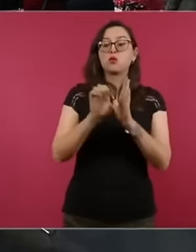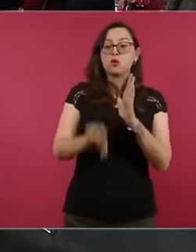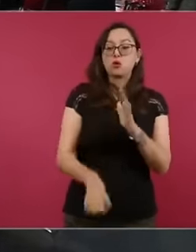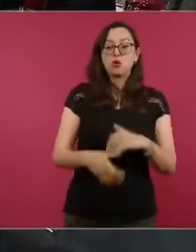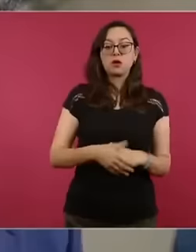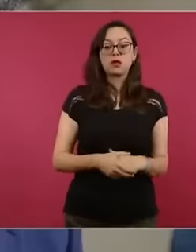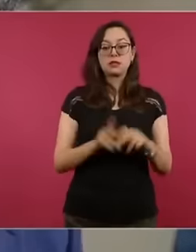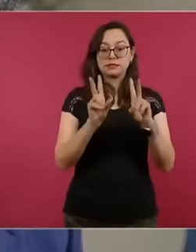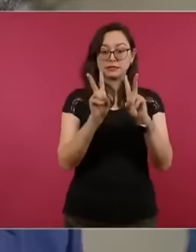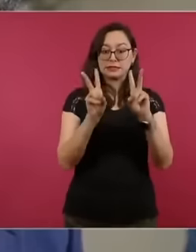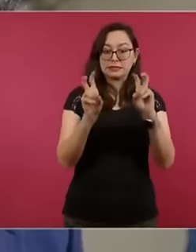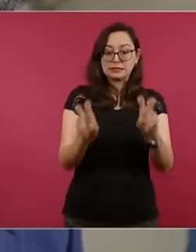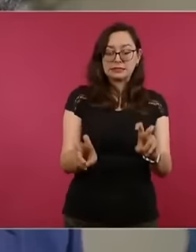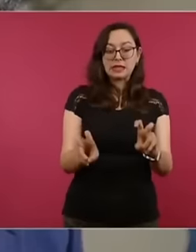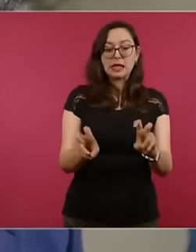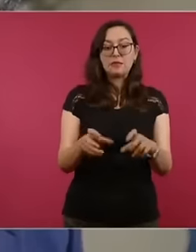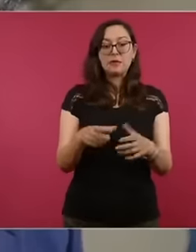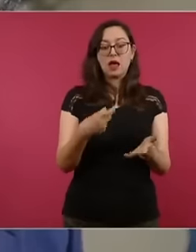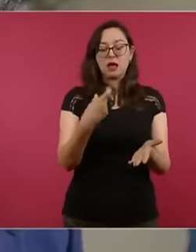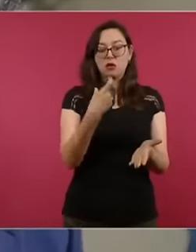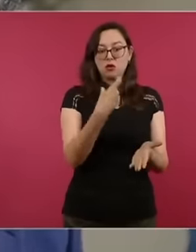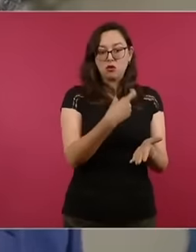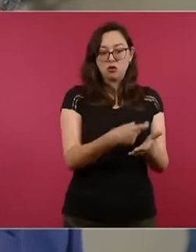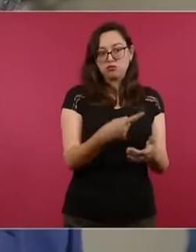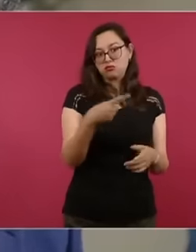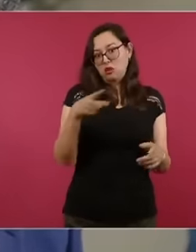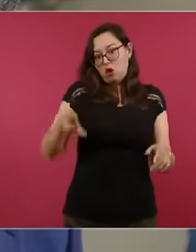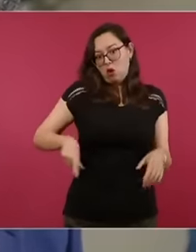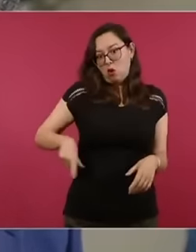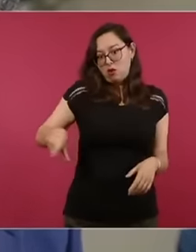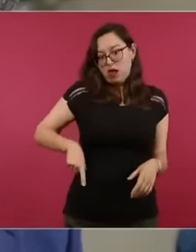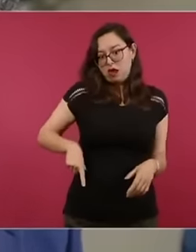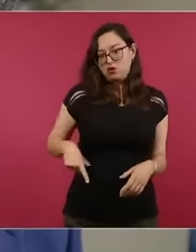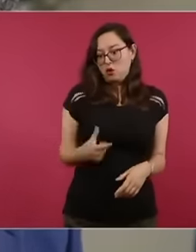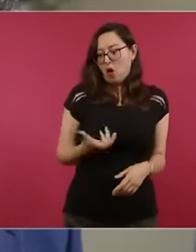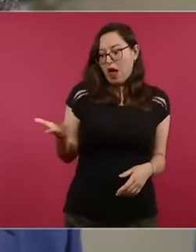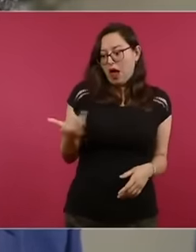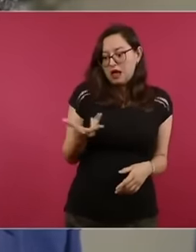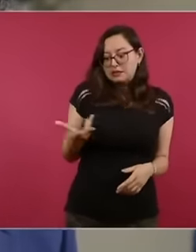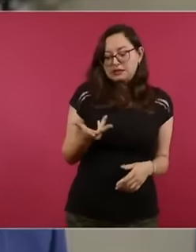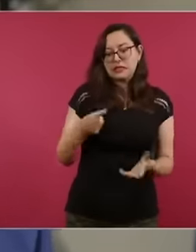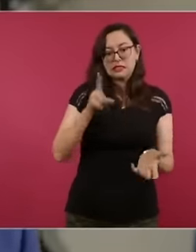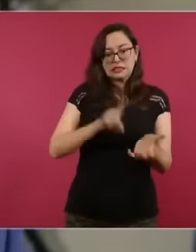the purchase of plants. Some achievements that the government has had that, perhaps without intention